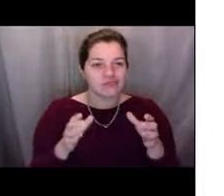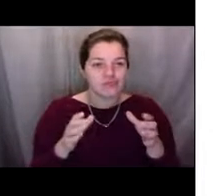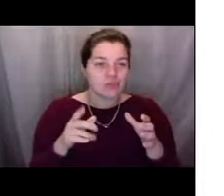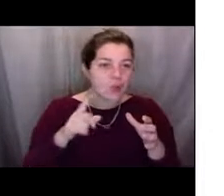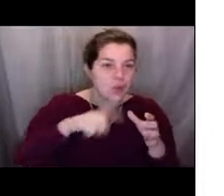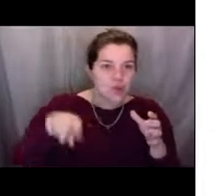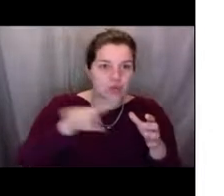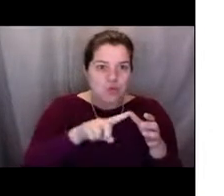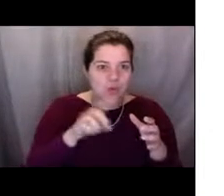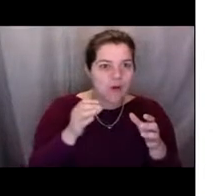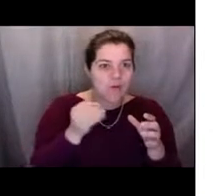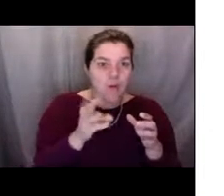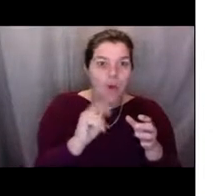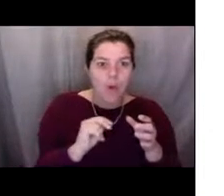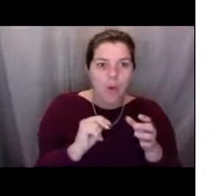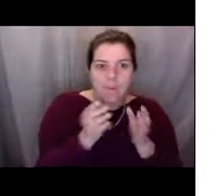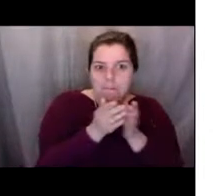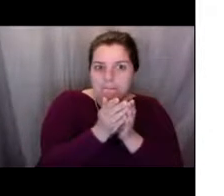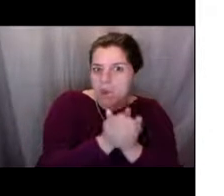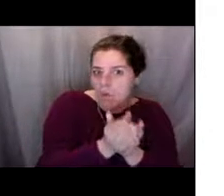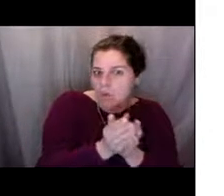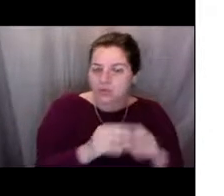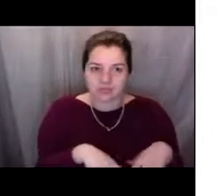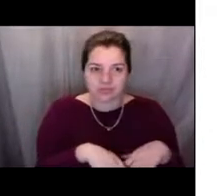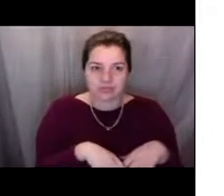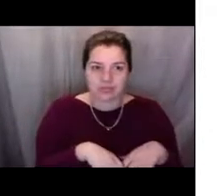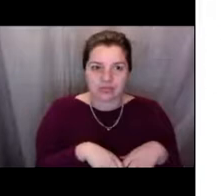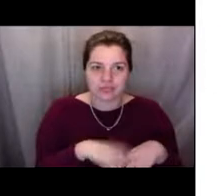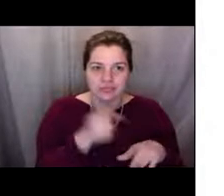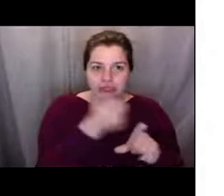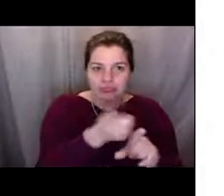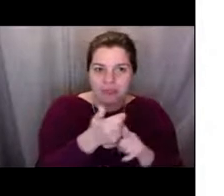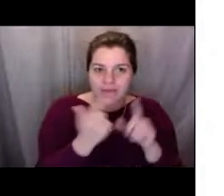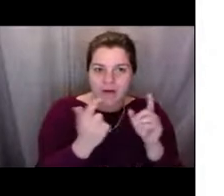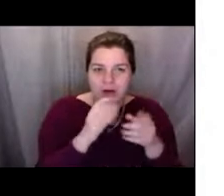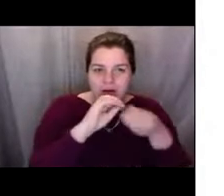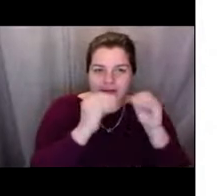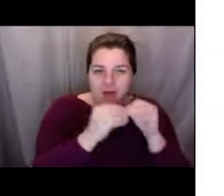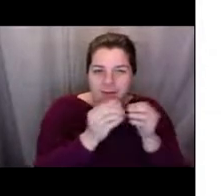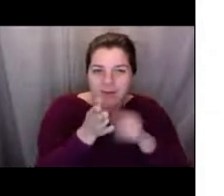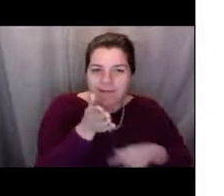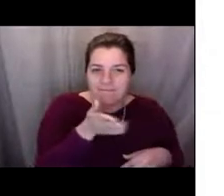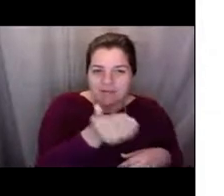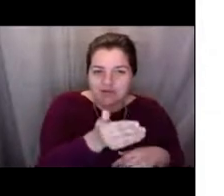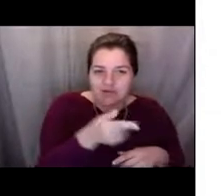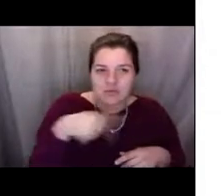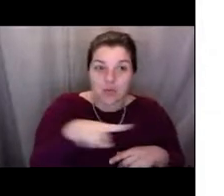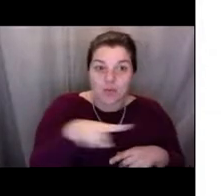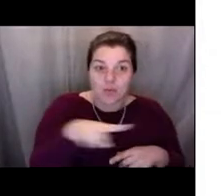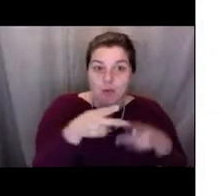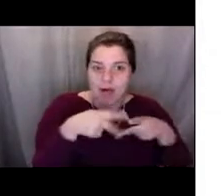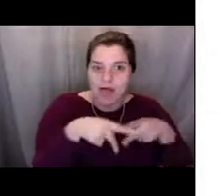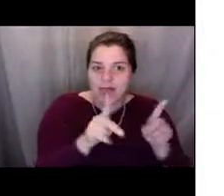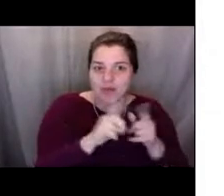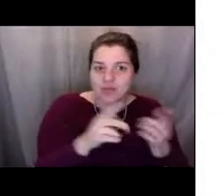and this is to show why rules are important or why we even have these rules in the first place.